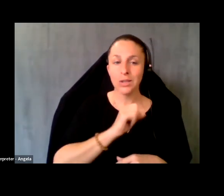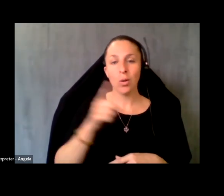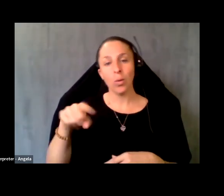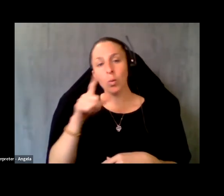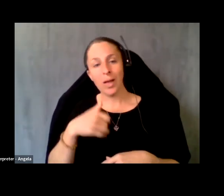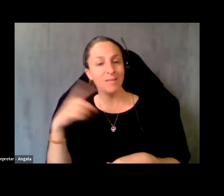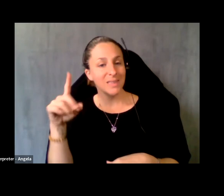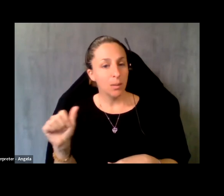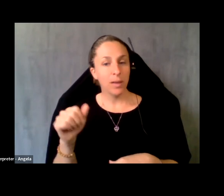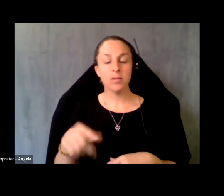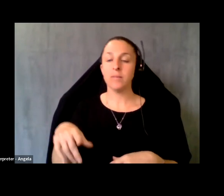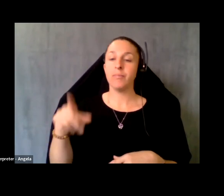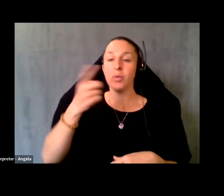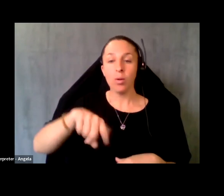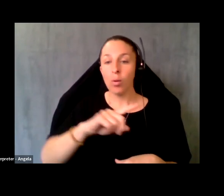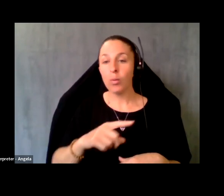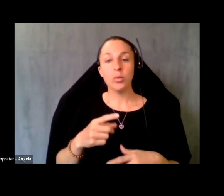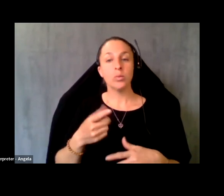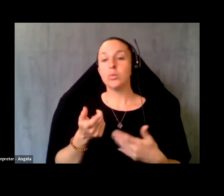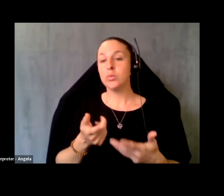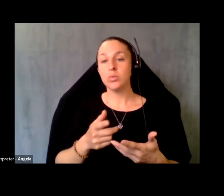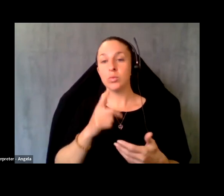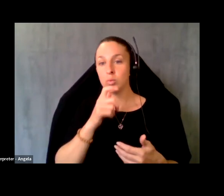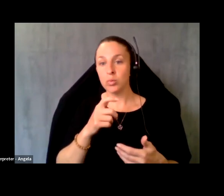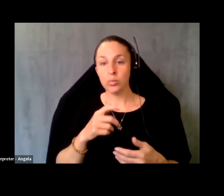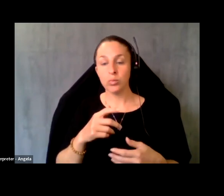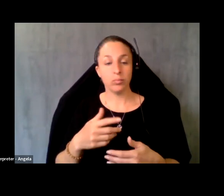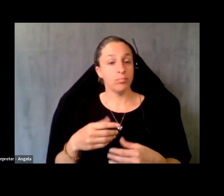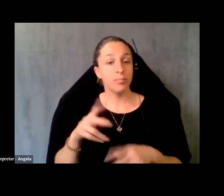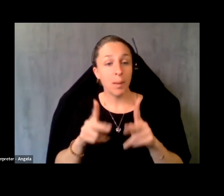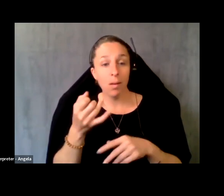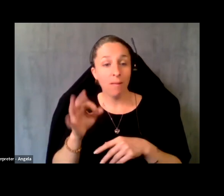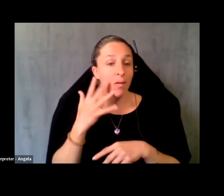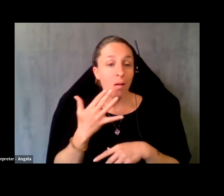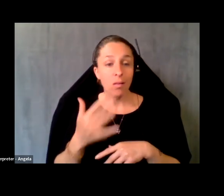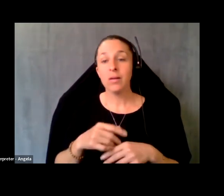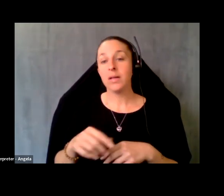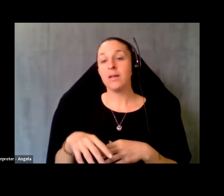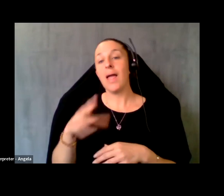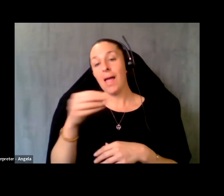those who are in who are people of color. Those are community and other communities as well.